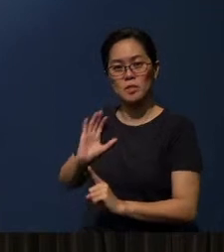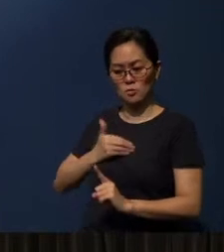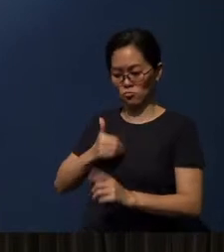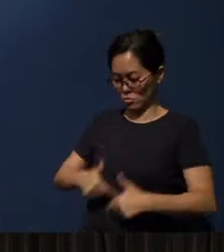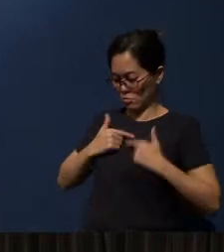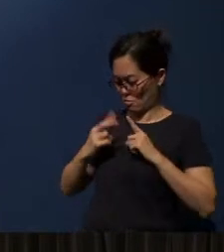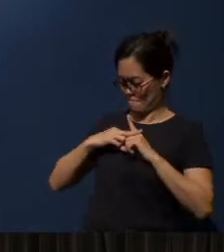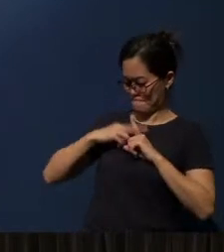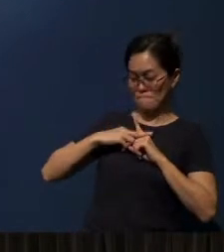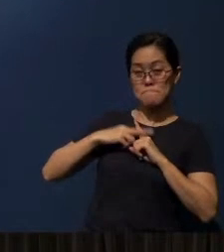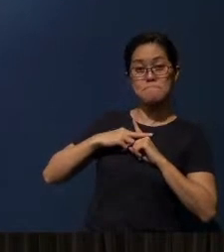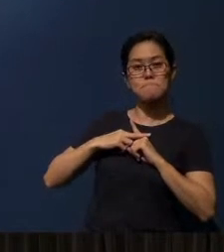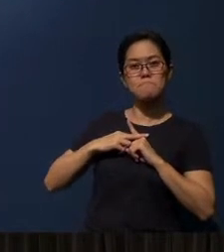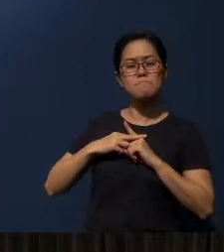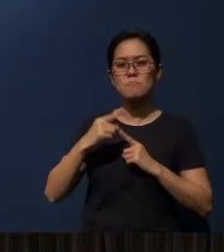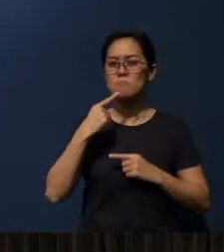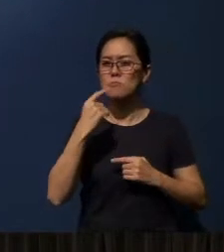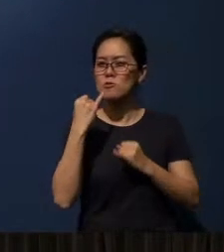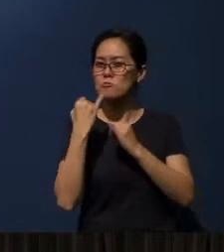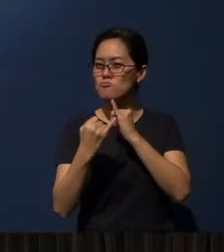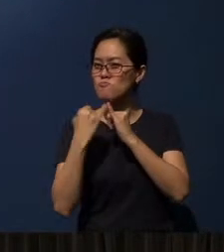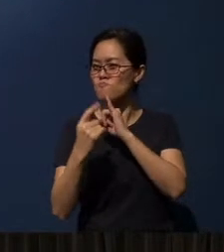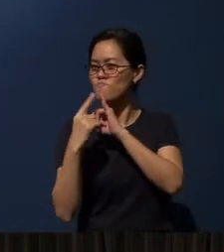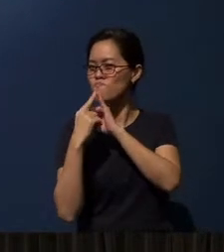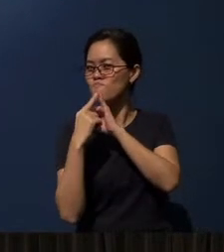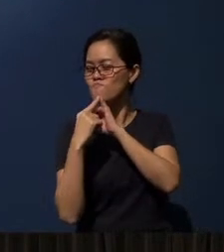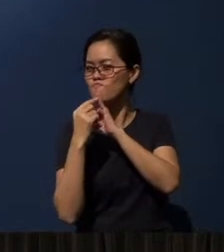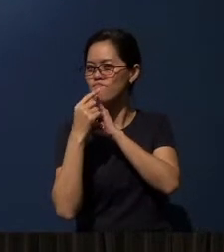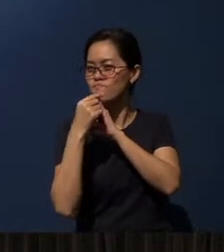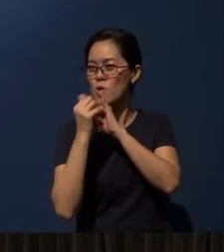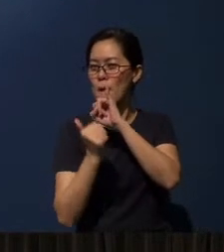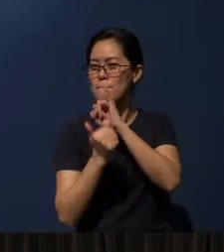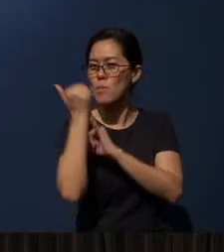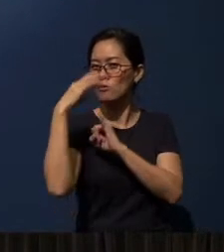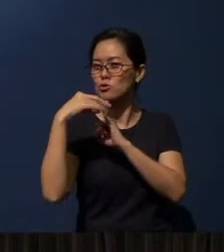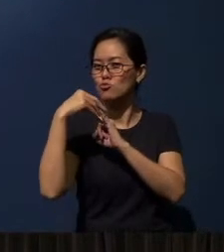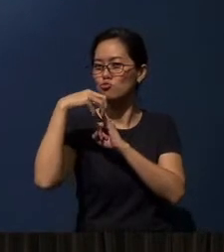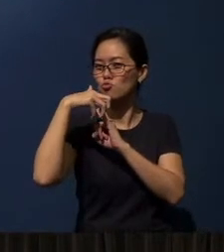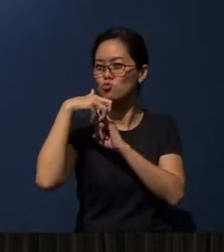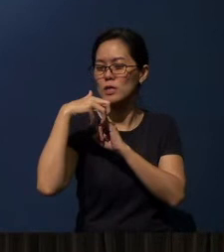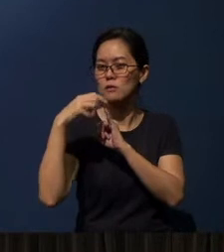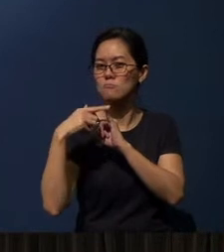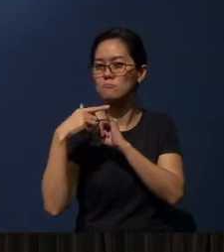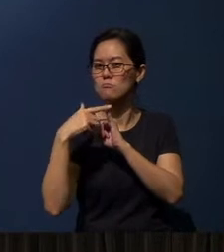I want to tell you, this is on the last finger. It’s the weakest finger, because this is the least